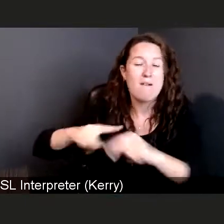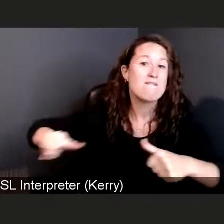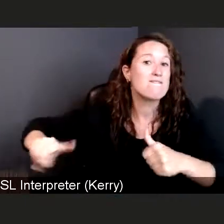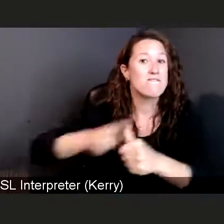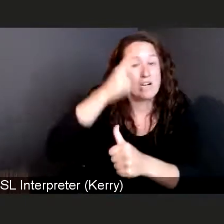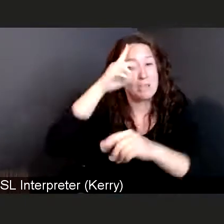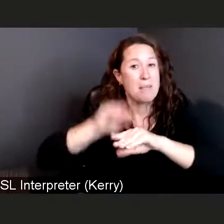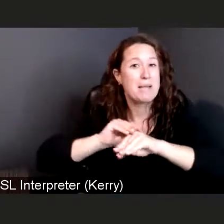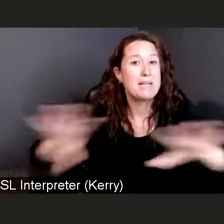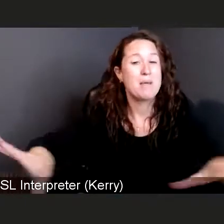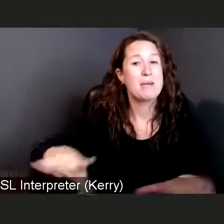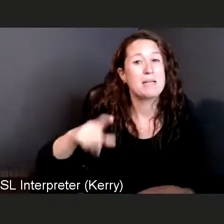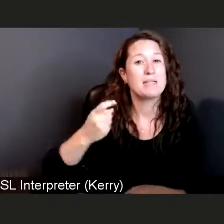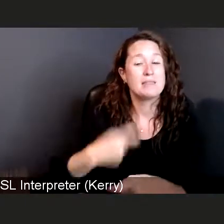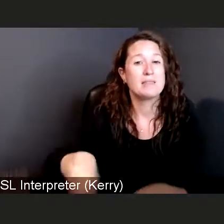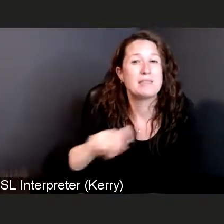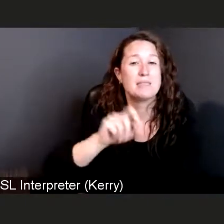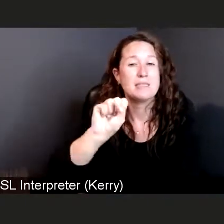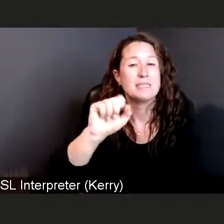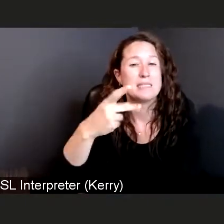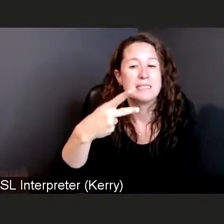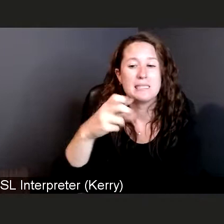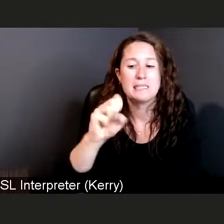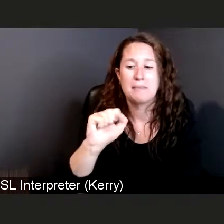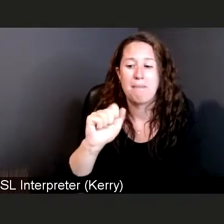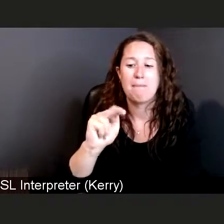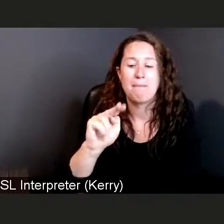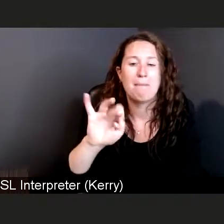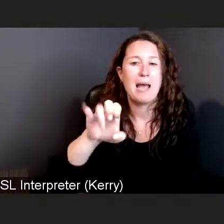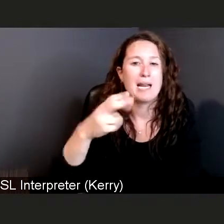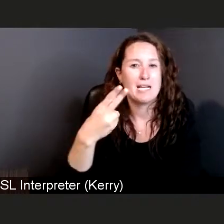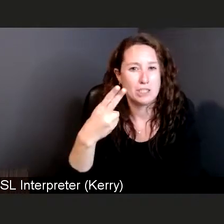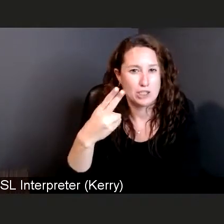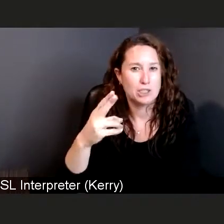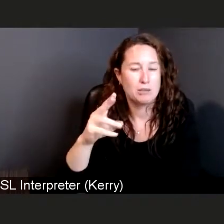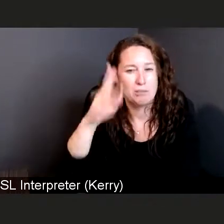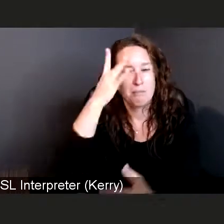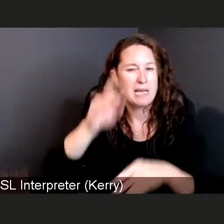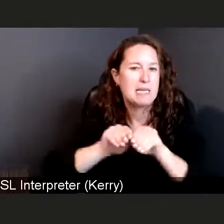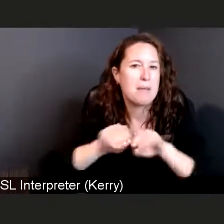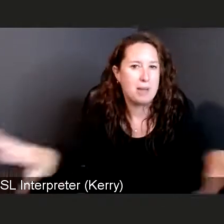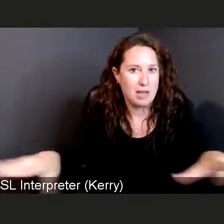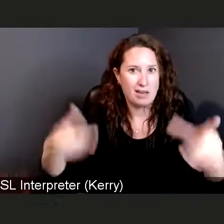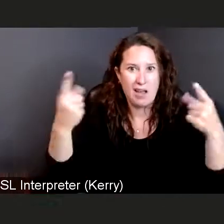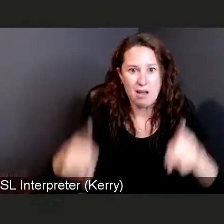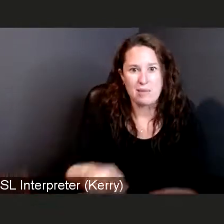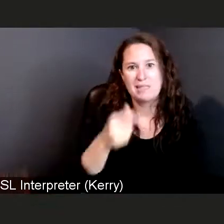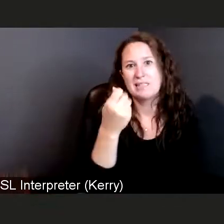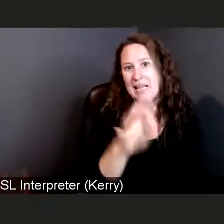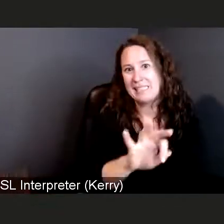you know, 1916, 1917, 1918, 1919. Beebe healthcare was there,